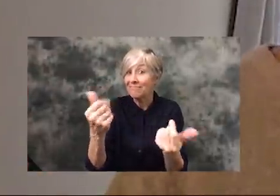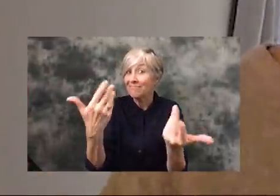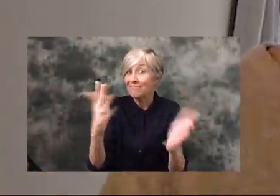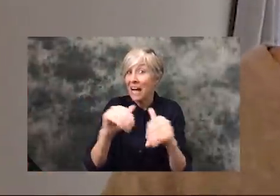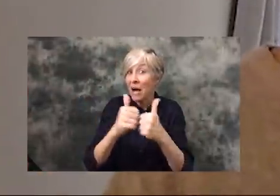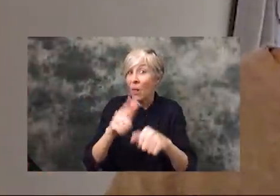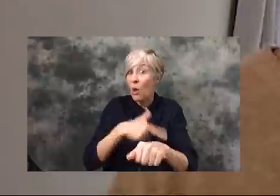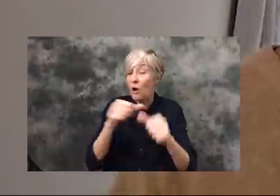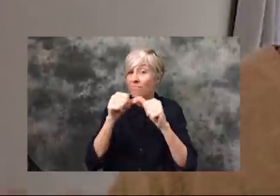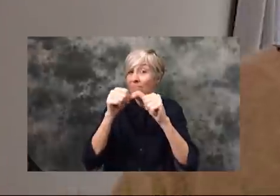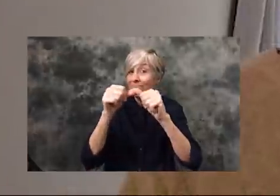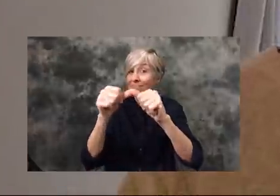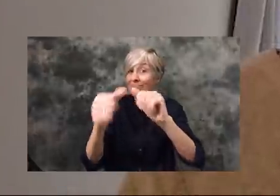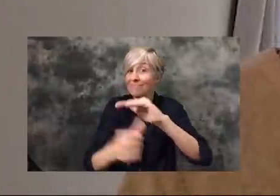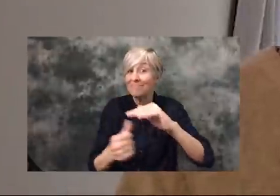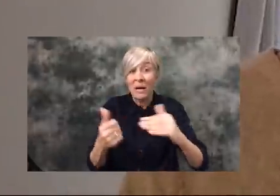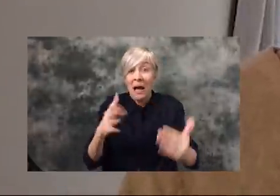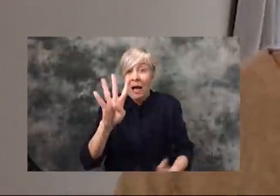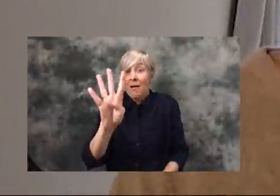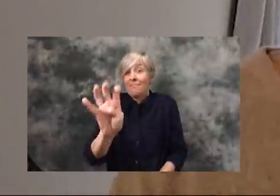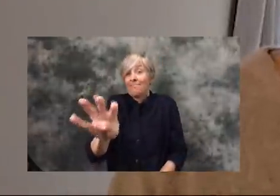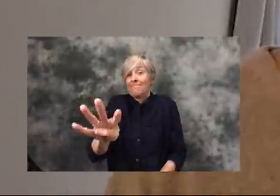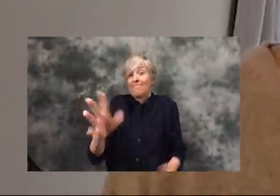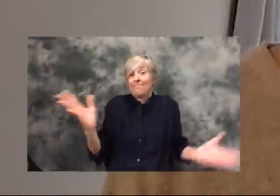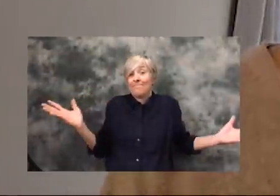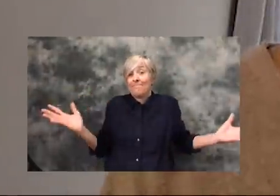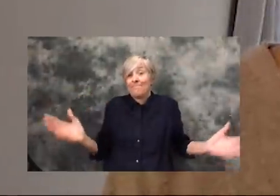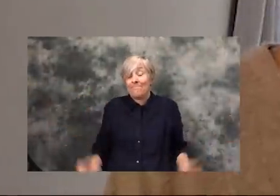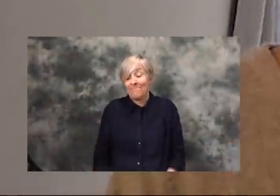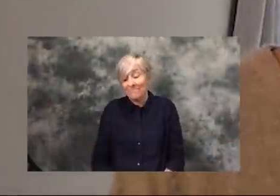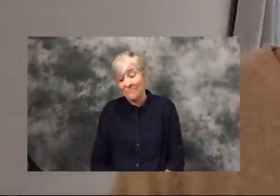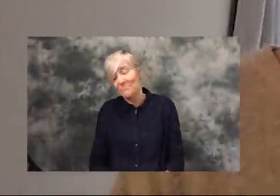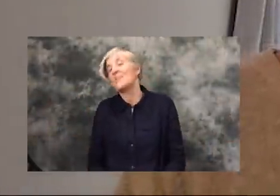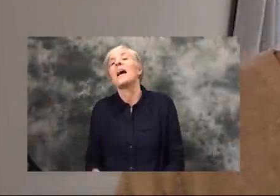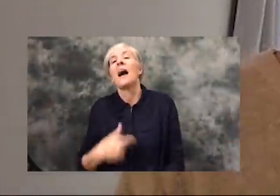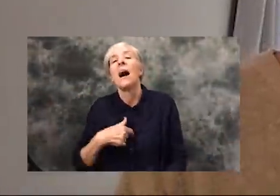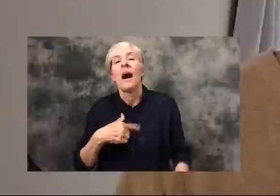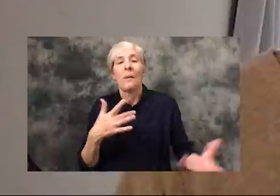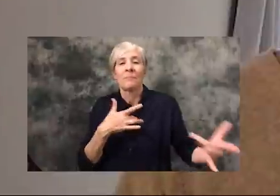be doing this? It's still unclear. But I do worry about that a little bit. I